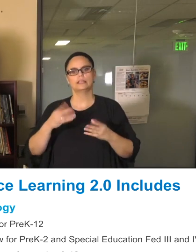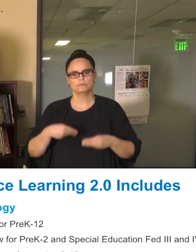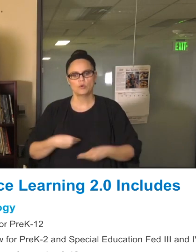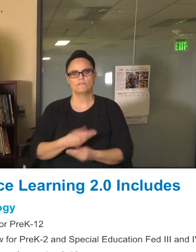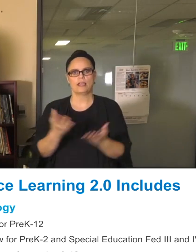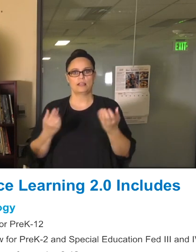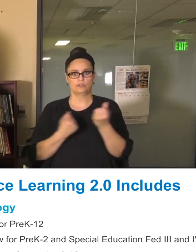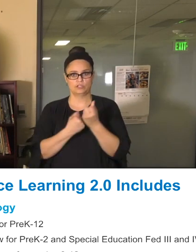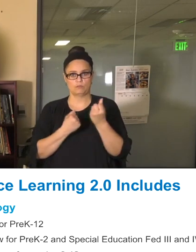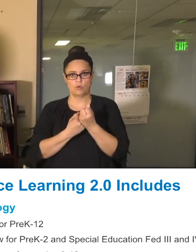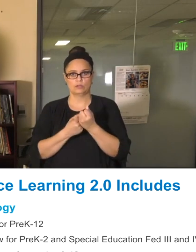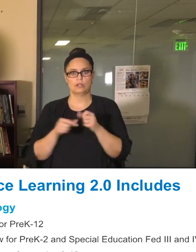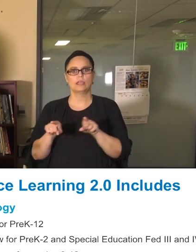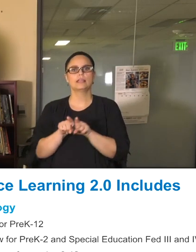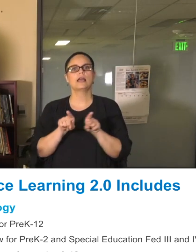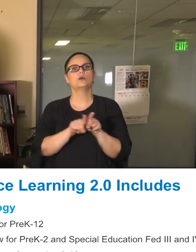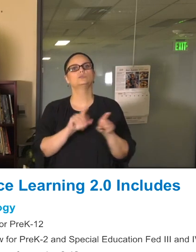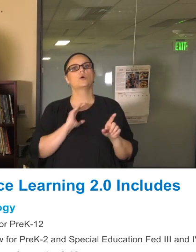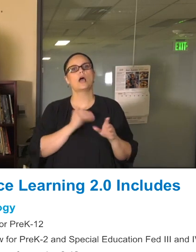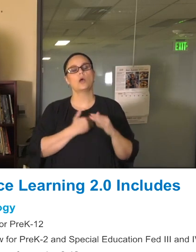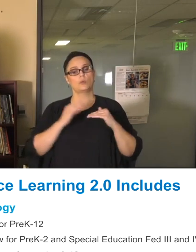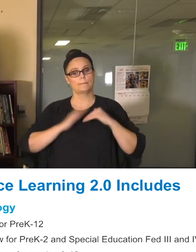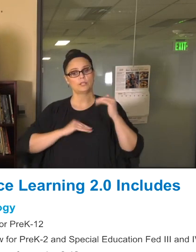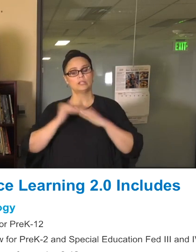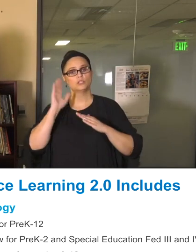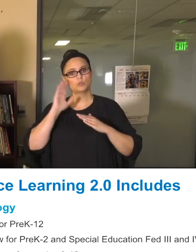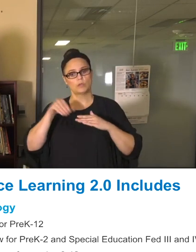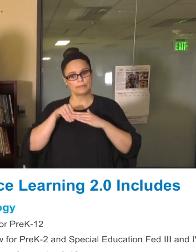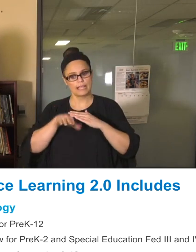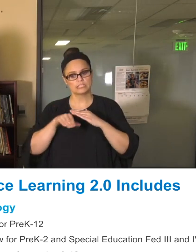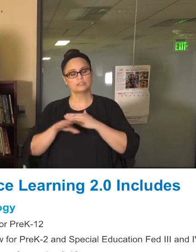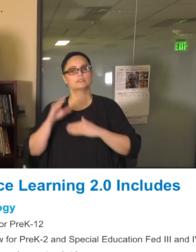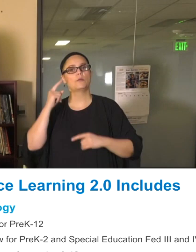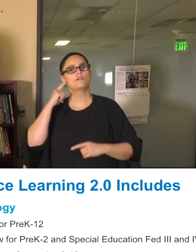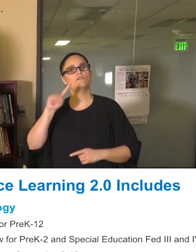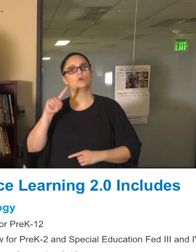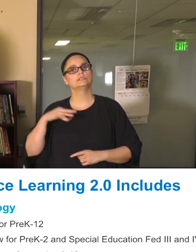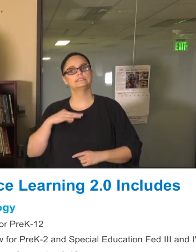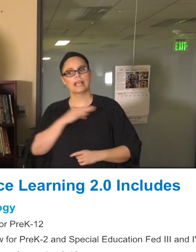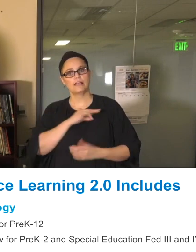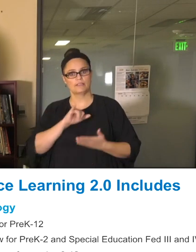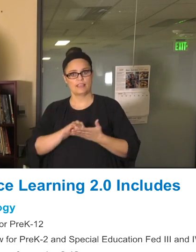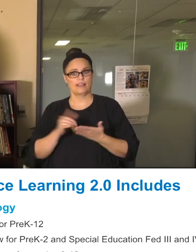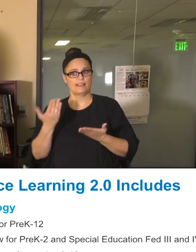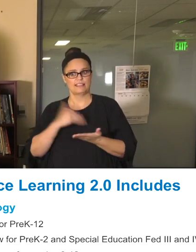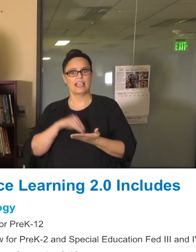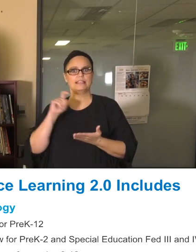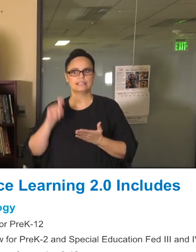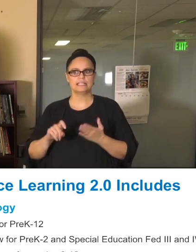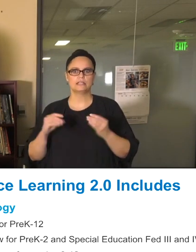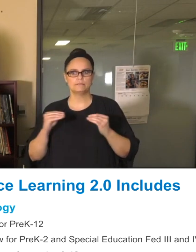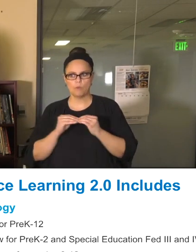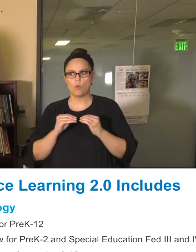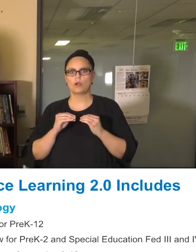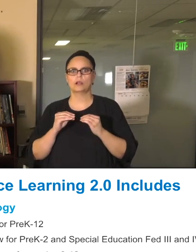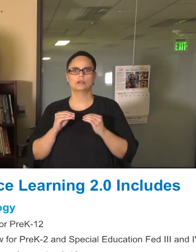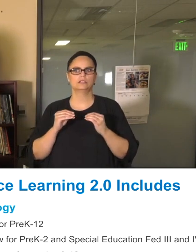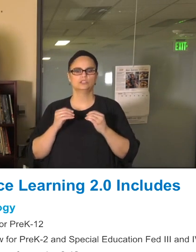And also our buildings that will be accessible for staff who need, again, some of the high, robust, Wi-Fi that we